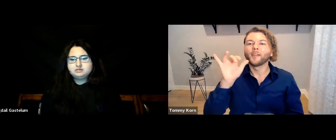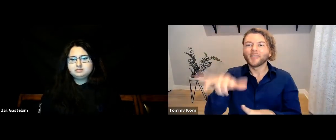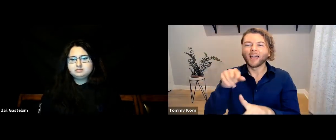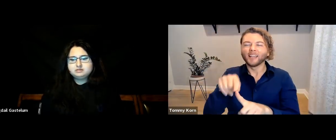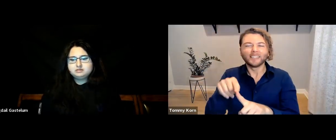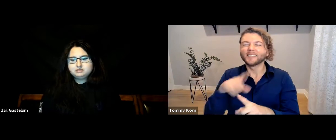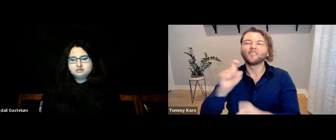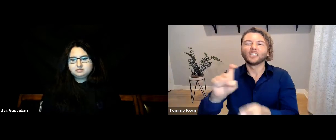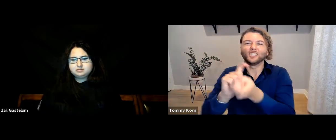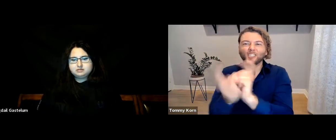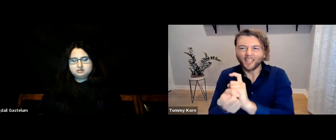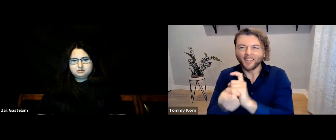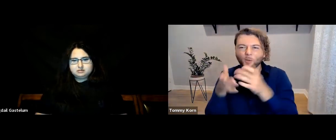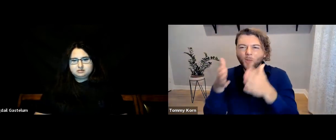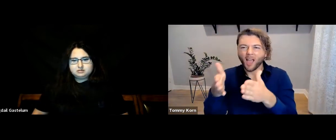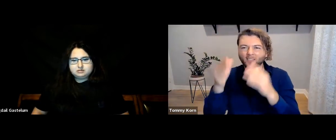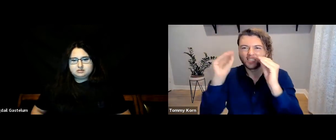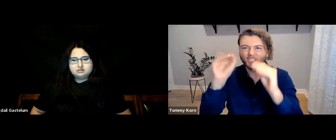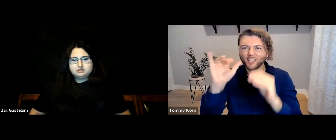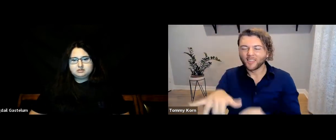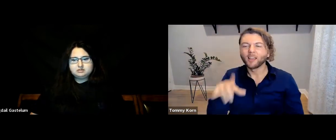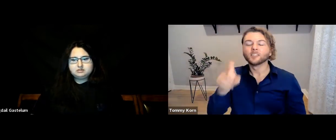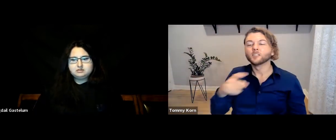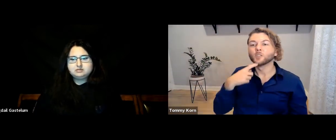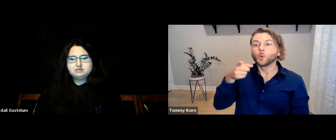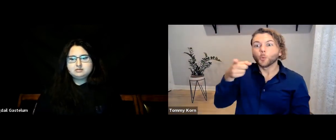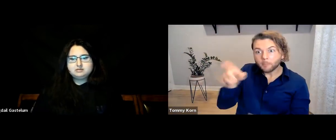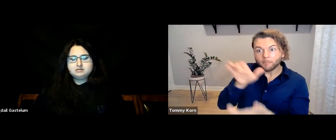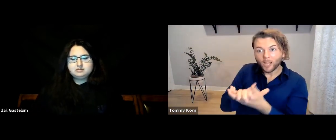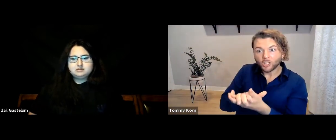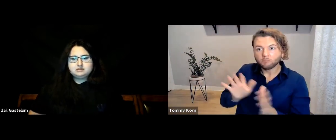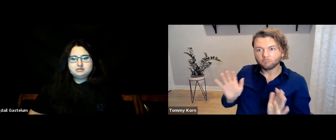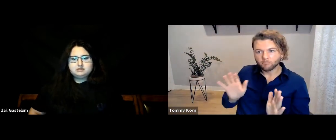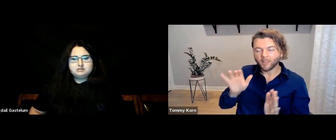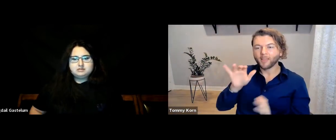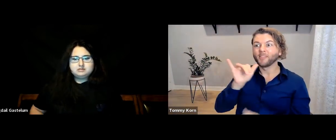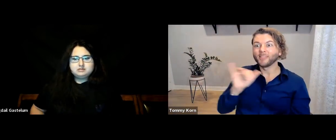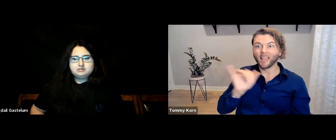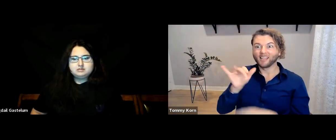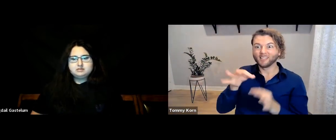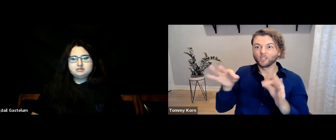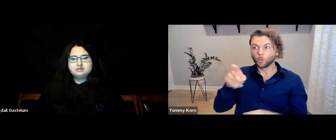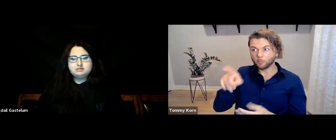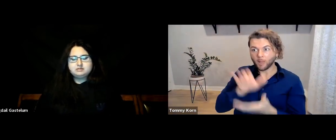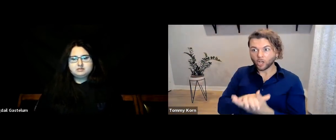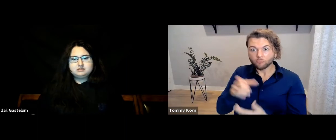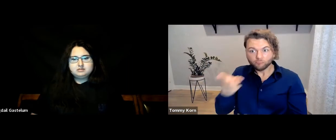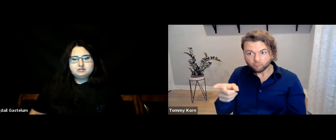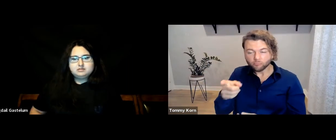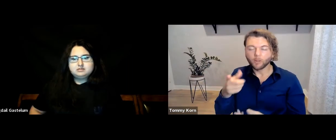I’ve changed the way I teach those questions to simply “Are you married?”, for example.